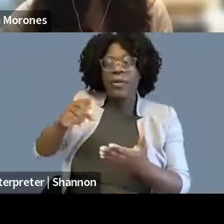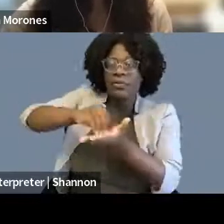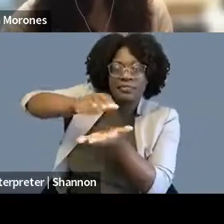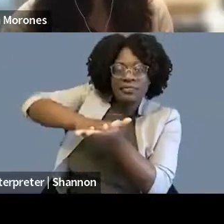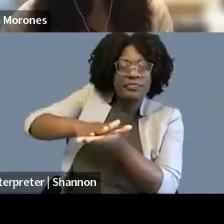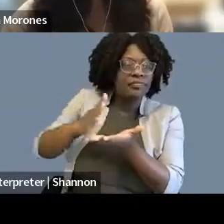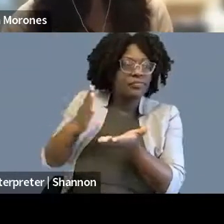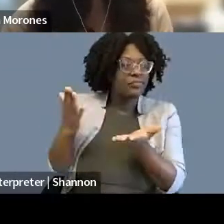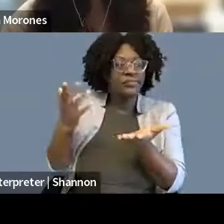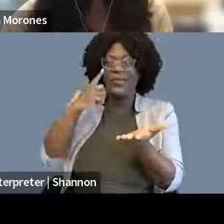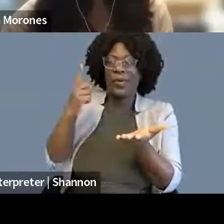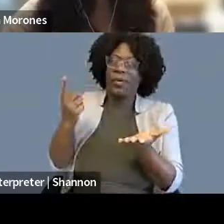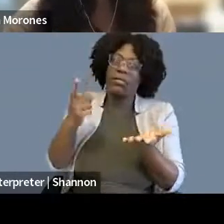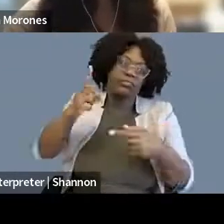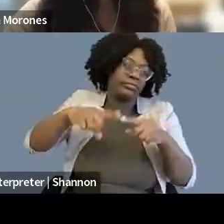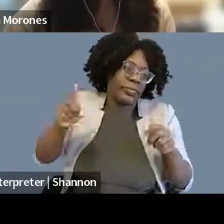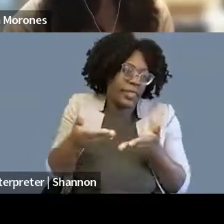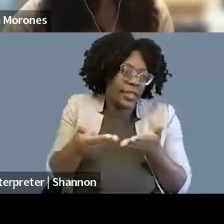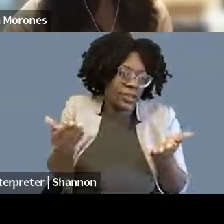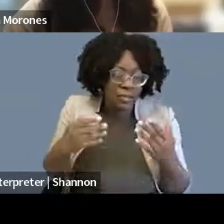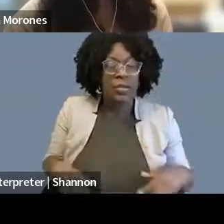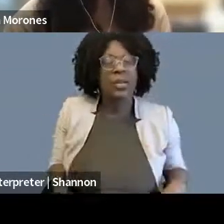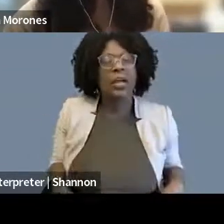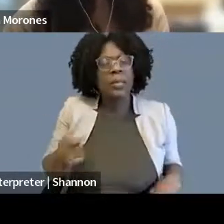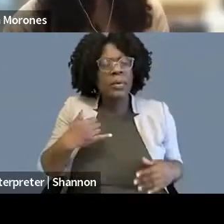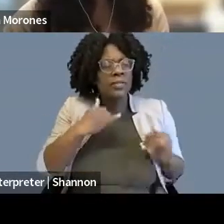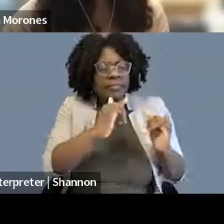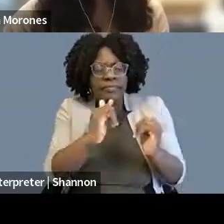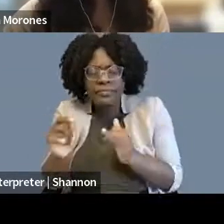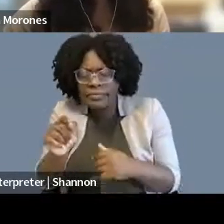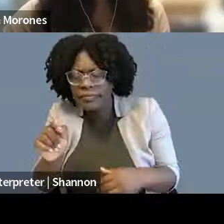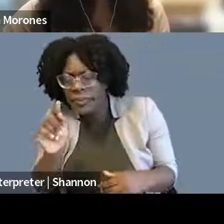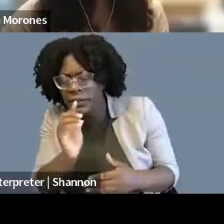So my, similar to a lot of other people here, I don't have a typical workday.